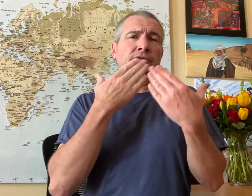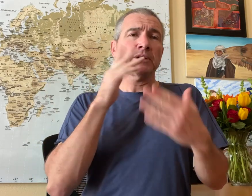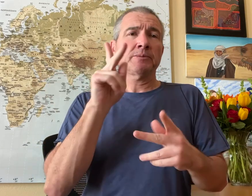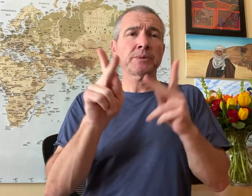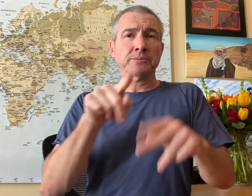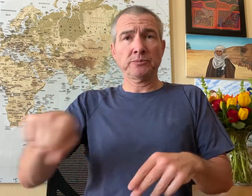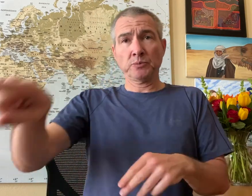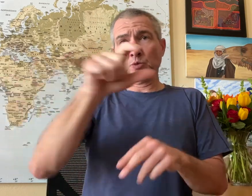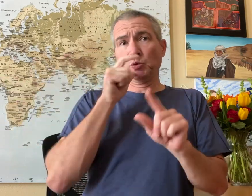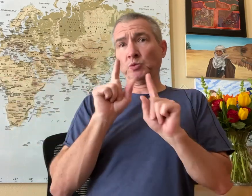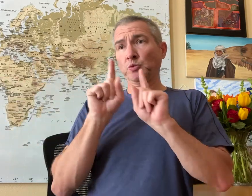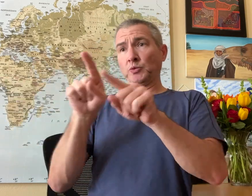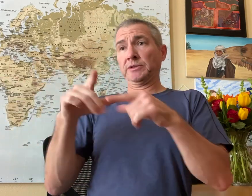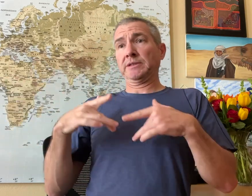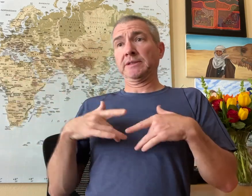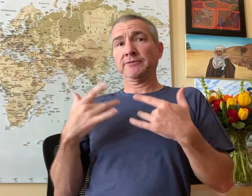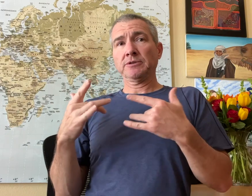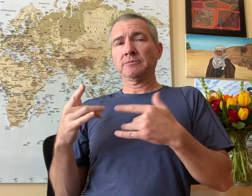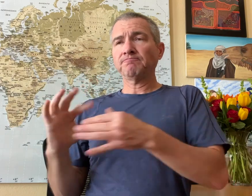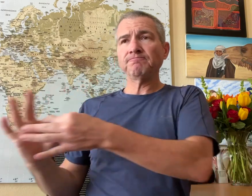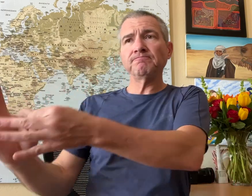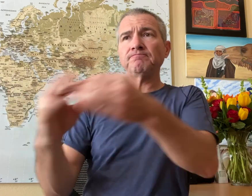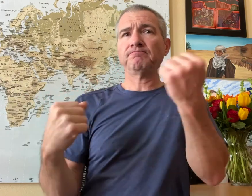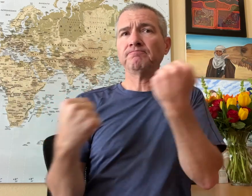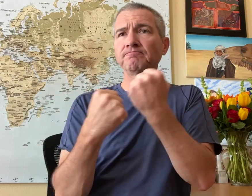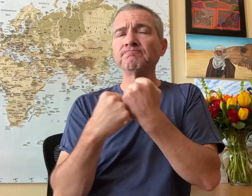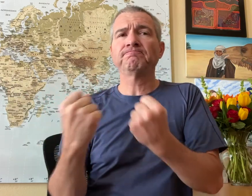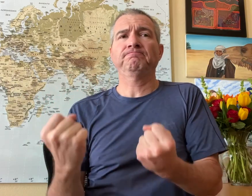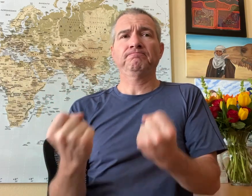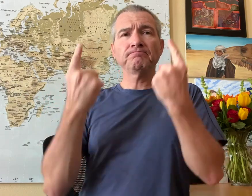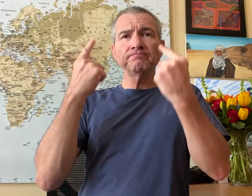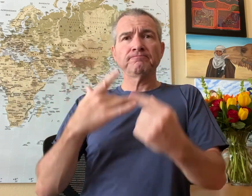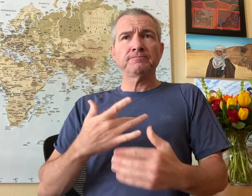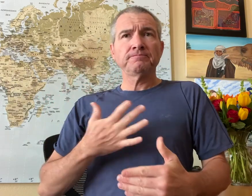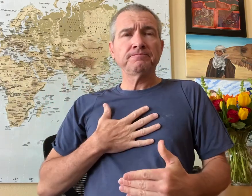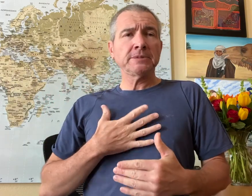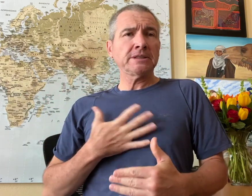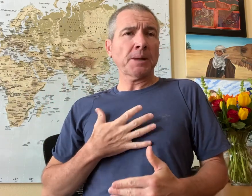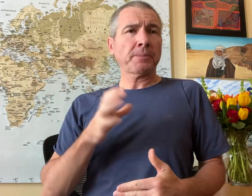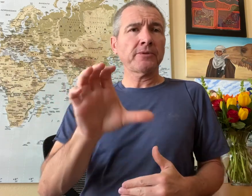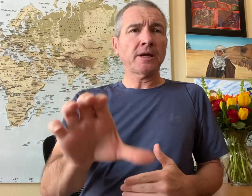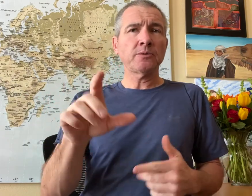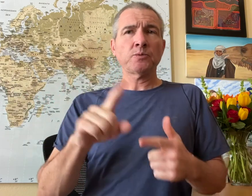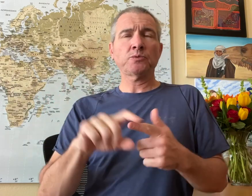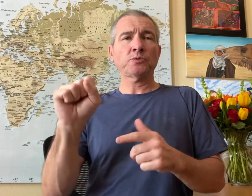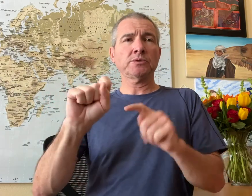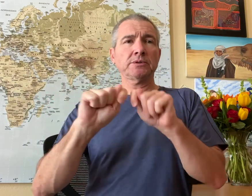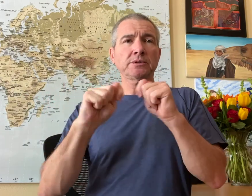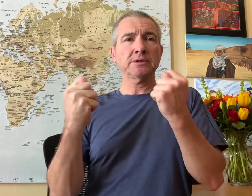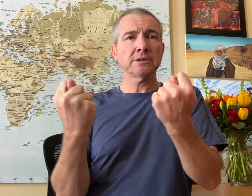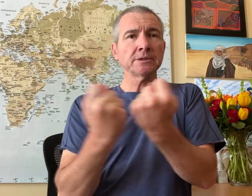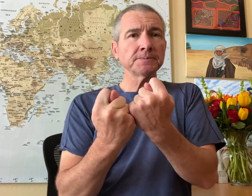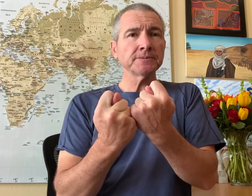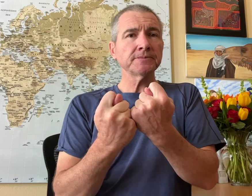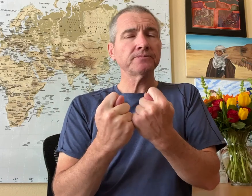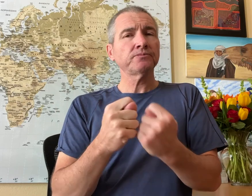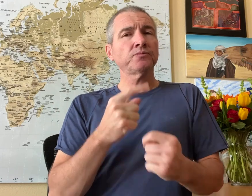I want to thank those who attended the event and offered their support to the Sorenson team.